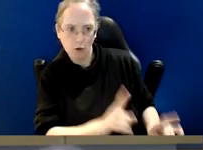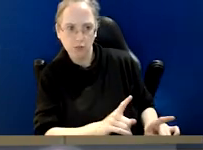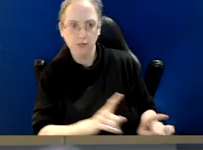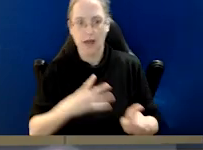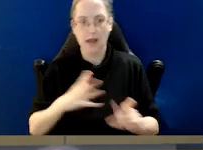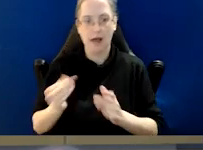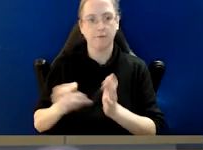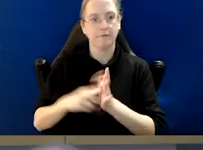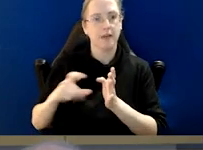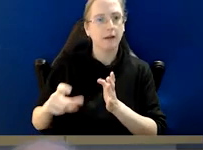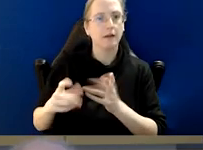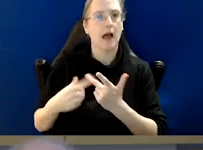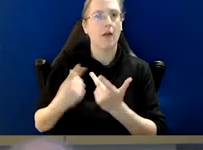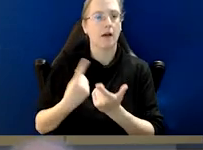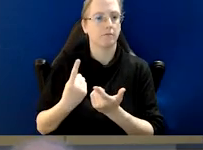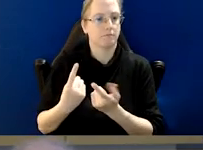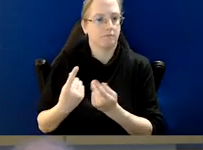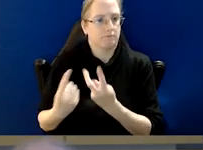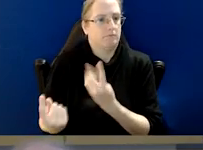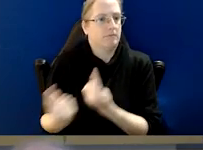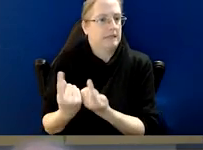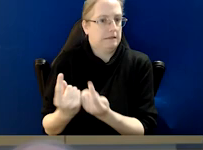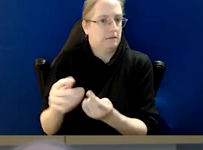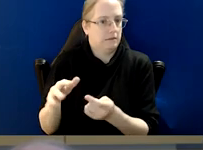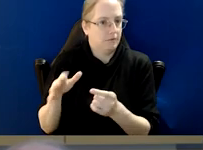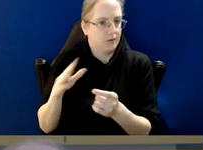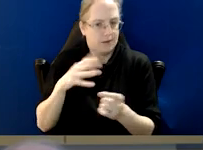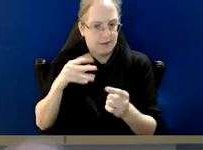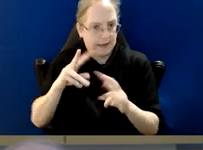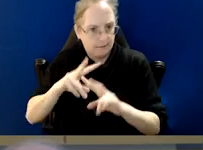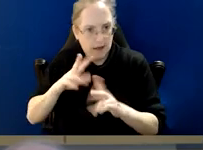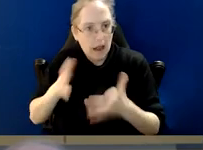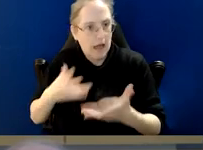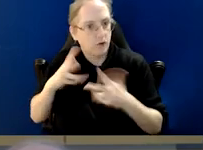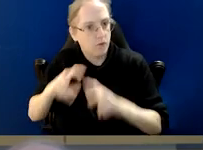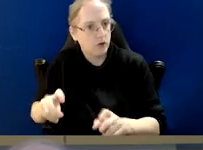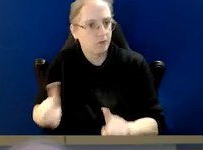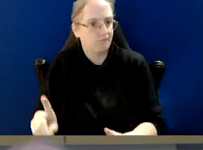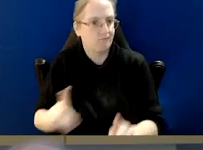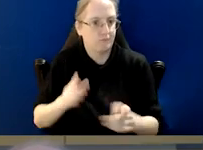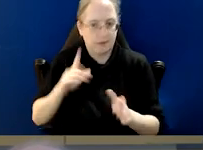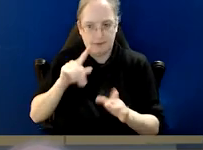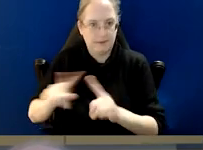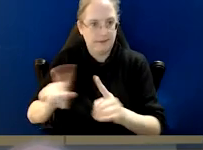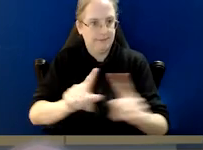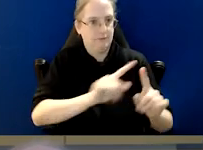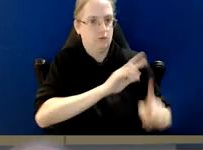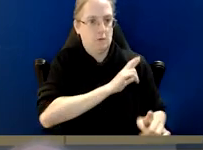but also now we've got the NACC and other other jurisdictions are different. So Stephen, I'd just like to invite you just to comment